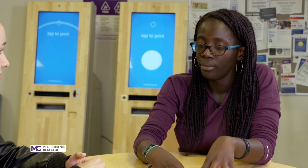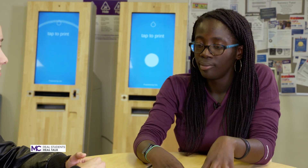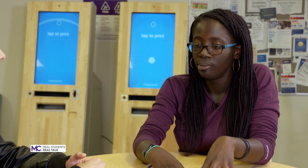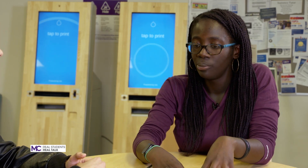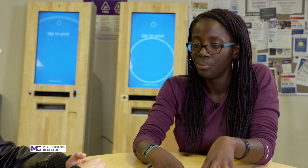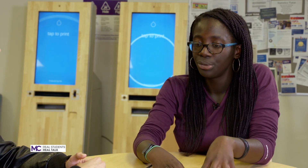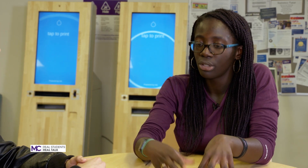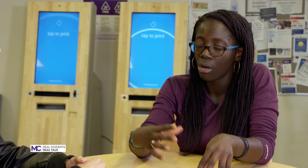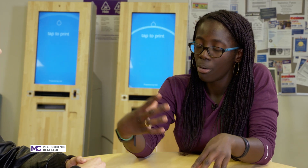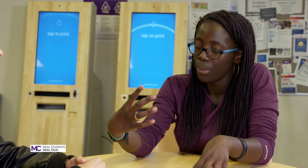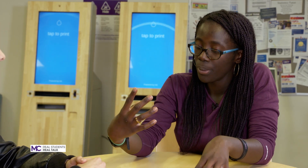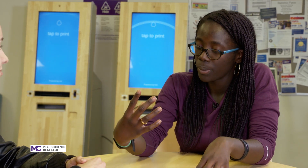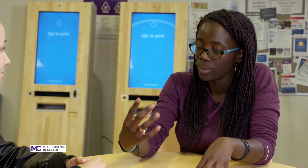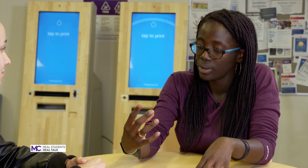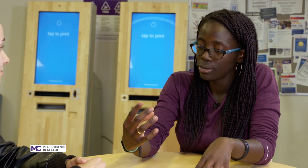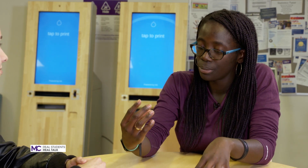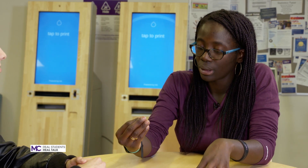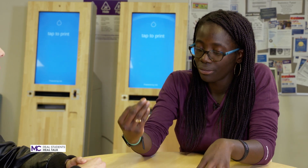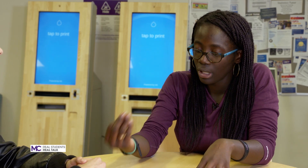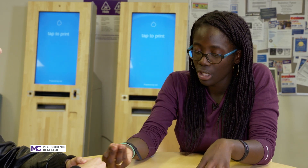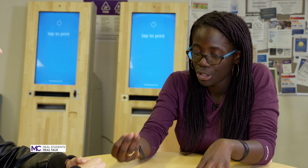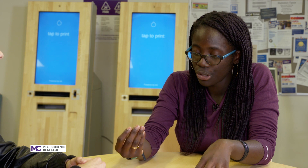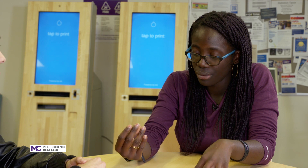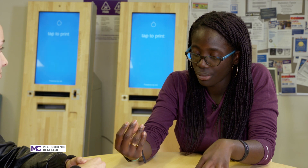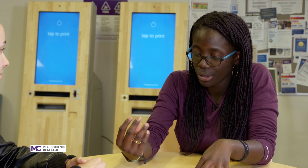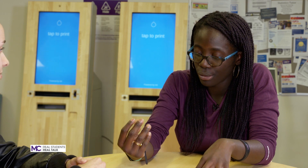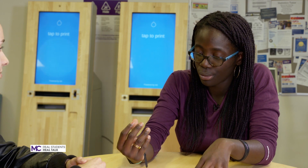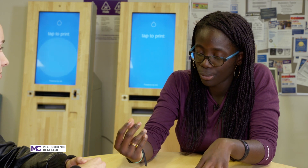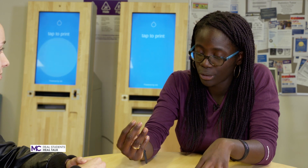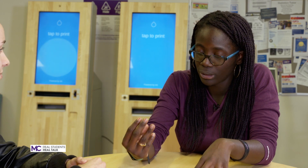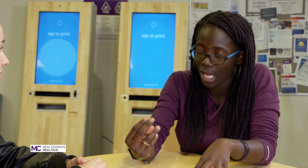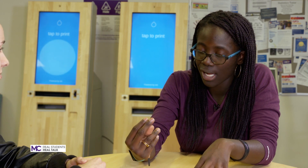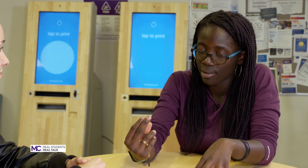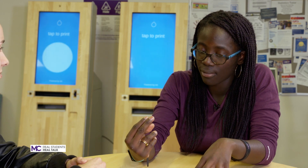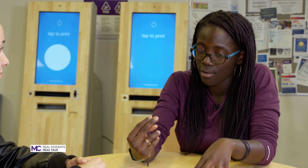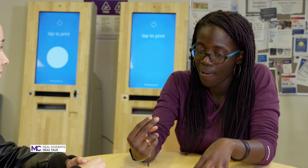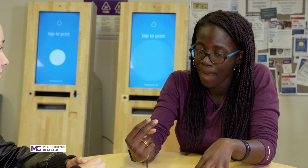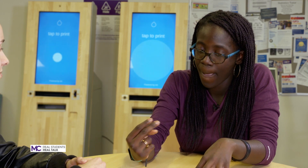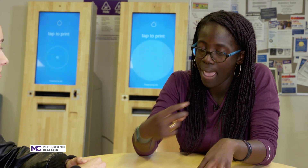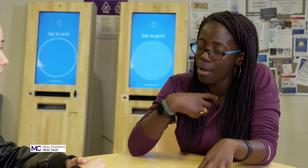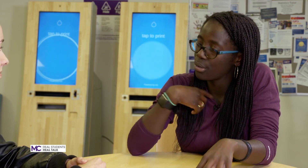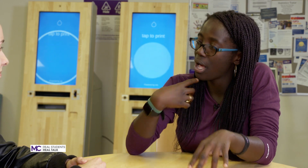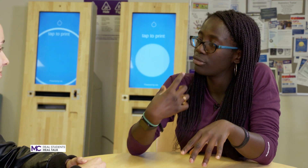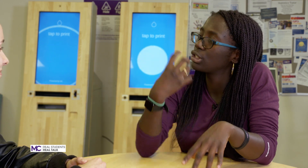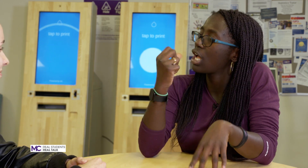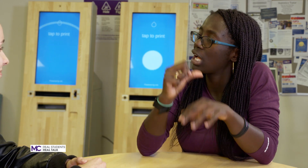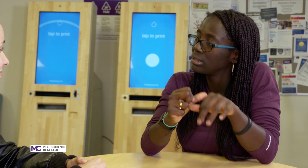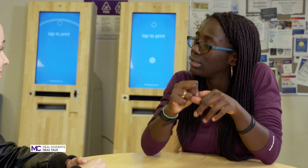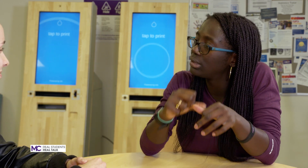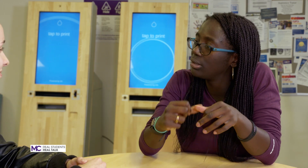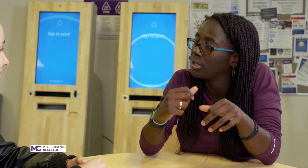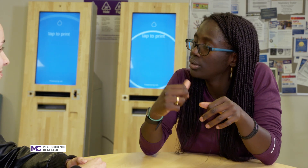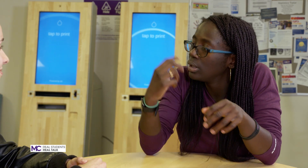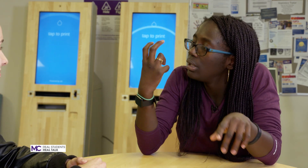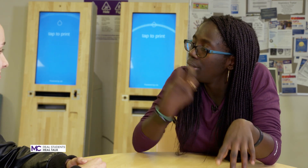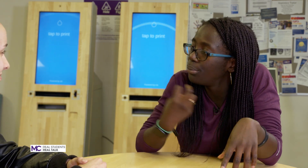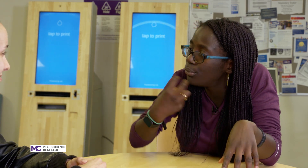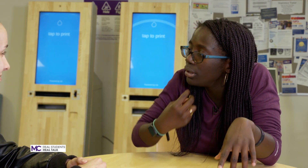so one of the issues were worried that I would have to constantly lip read